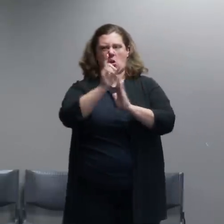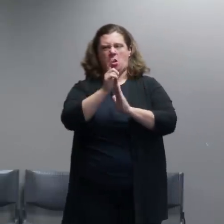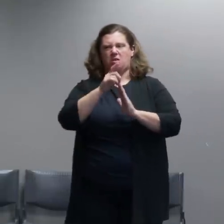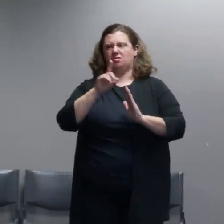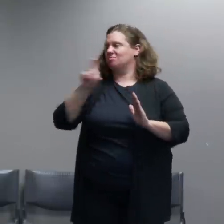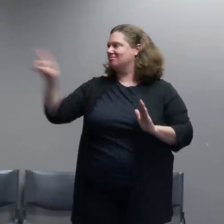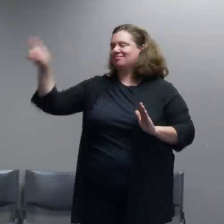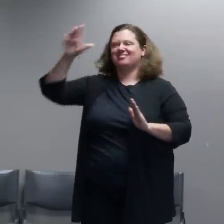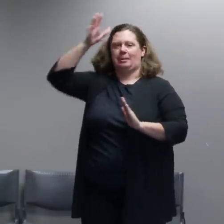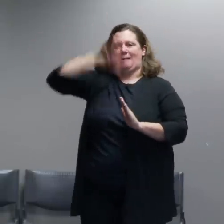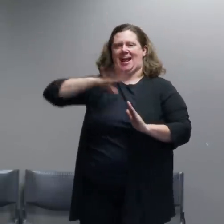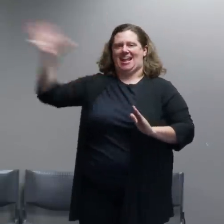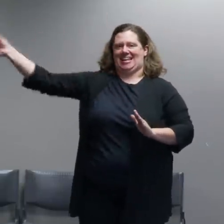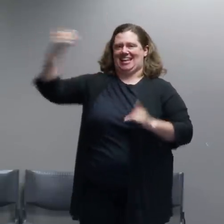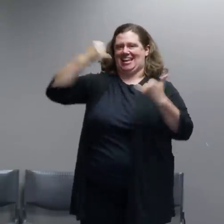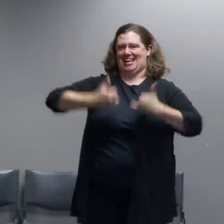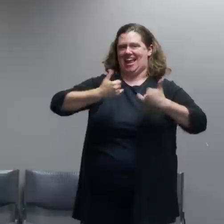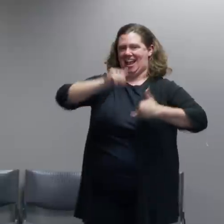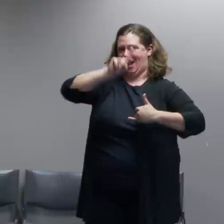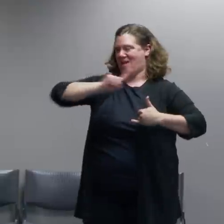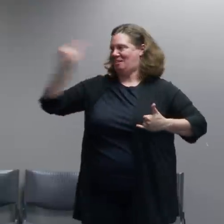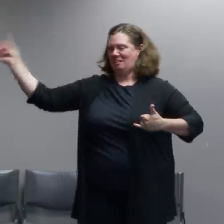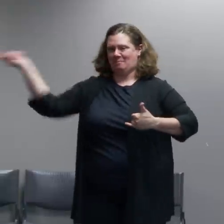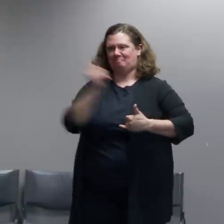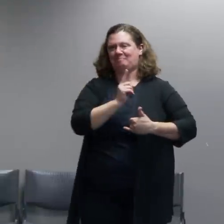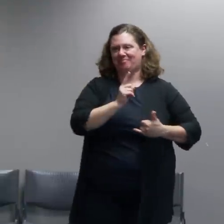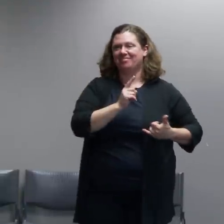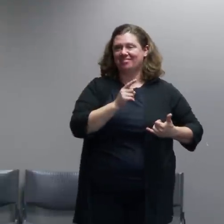You'll see two-person slingshots that are supposed to be used to launch water